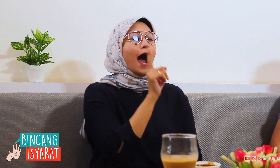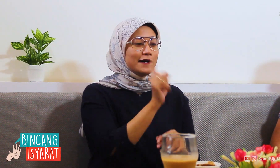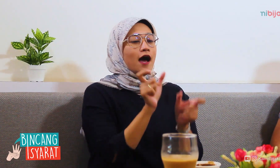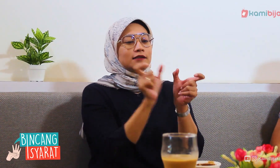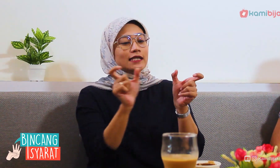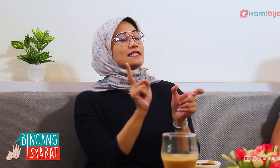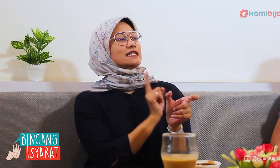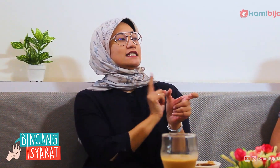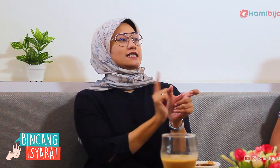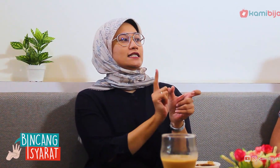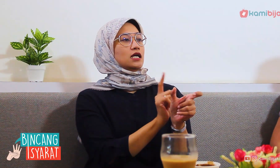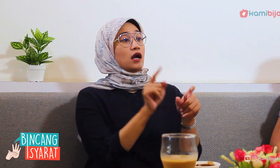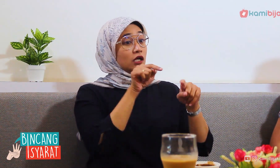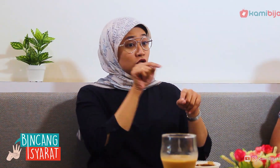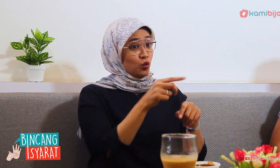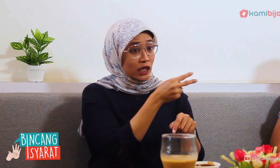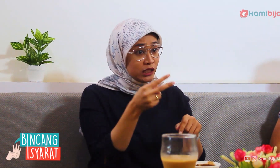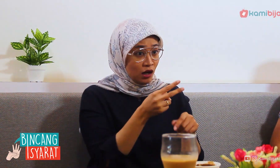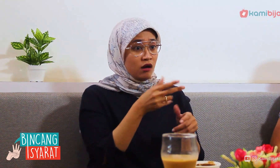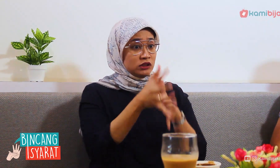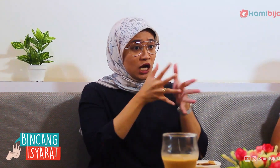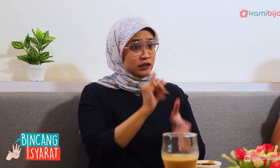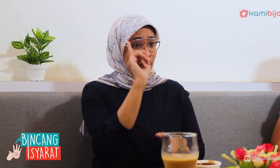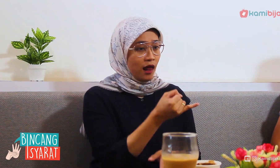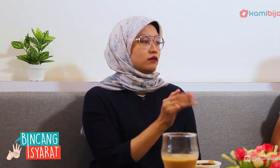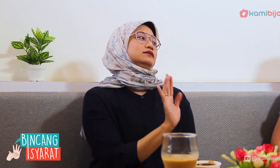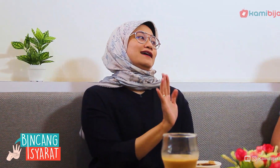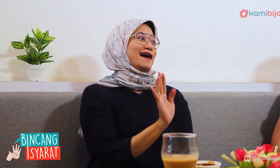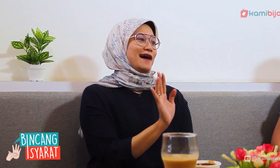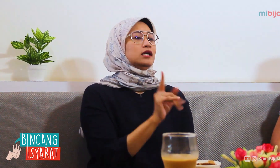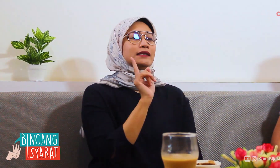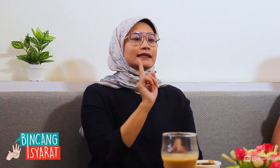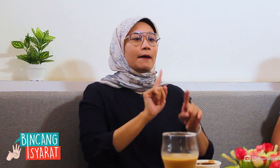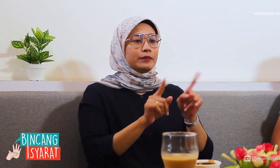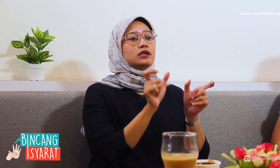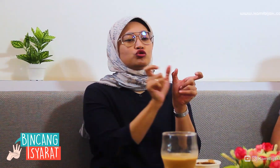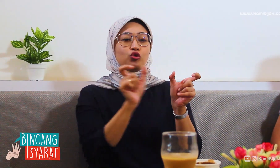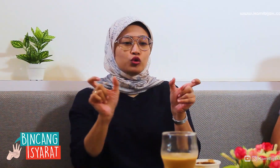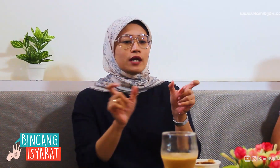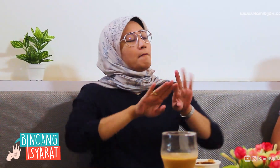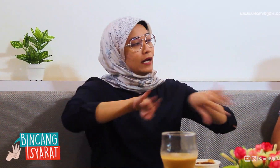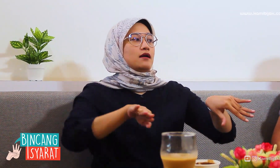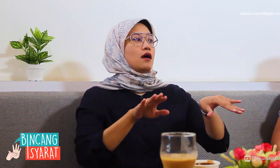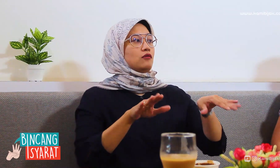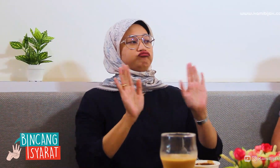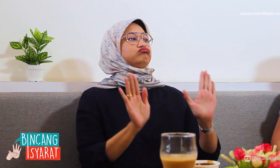There is a separate pattern. Does that mean the signal is wrong? No Only different word order patterns.